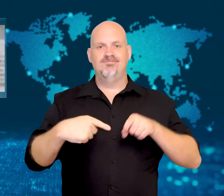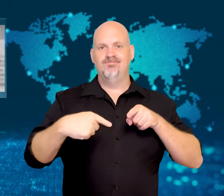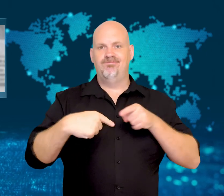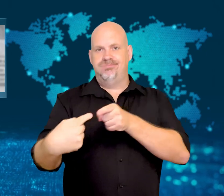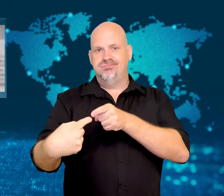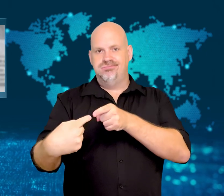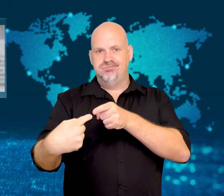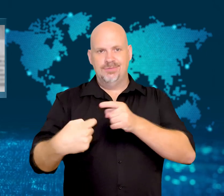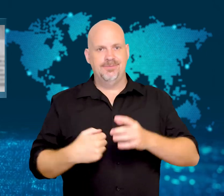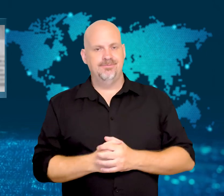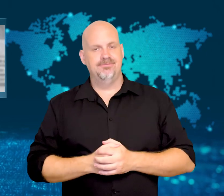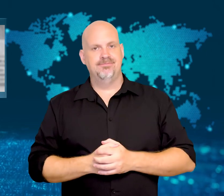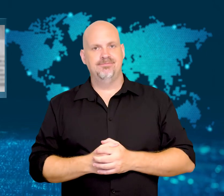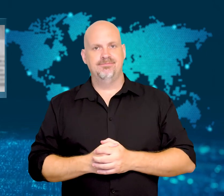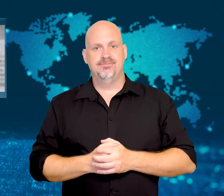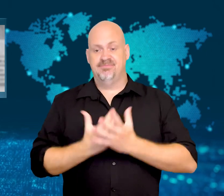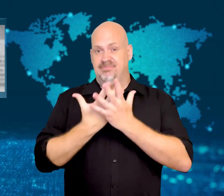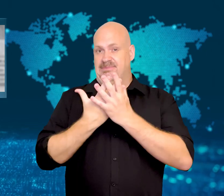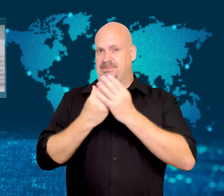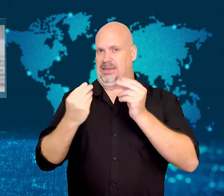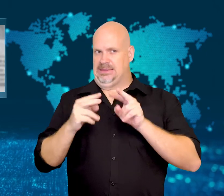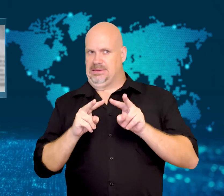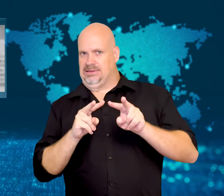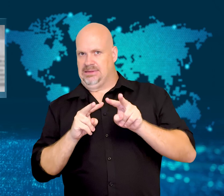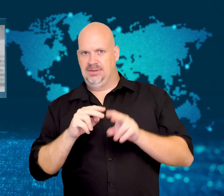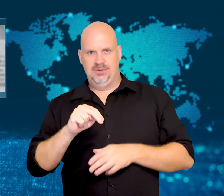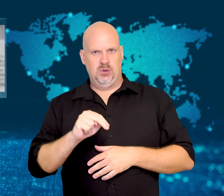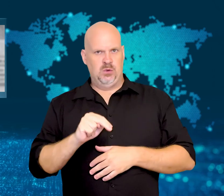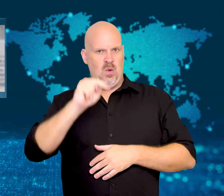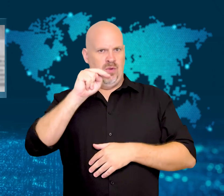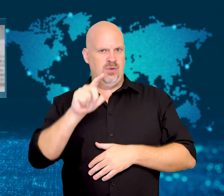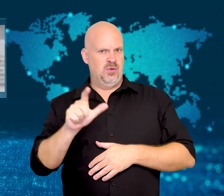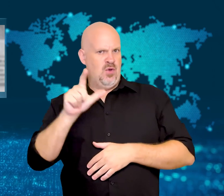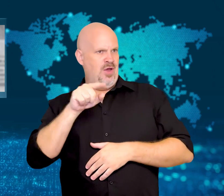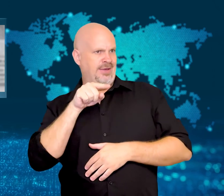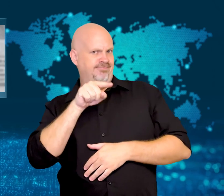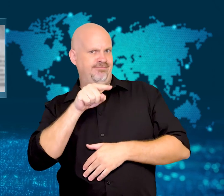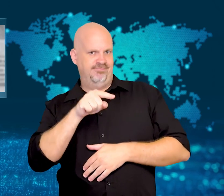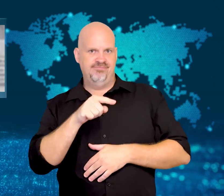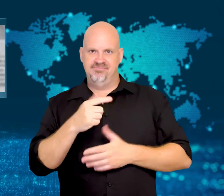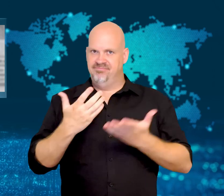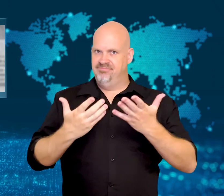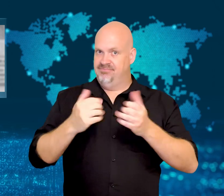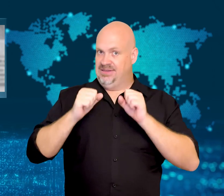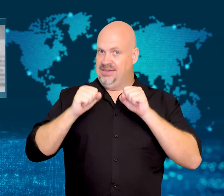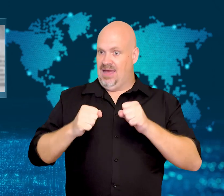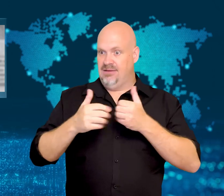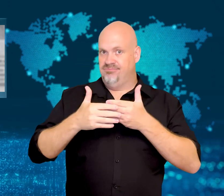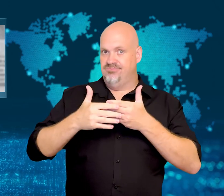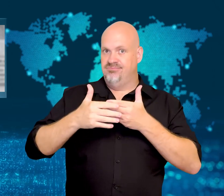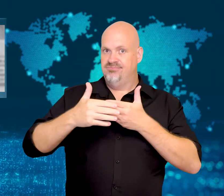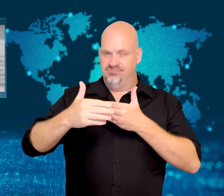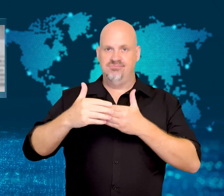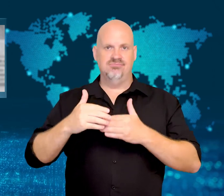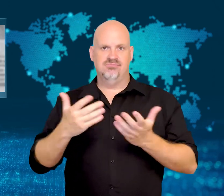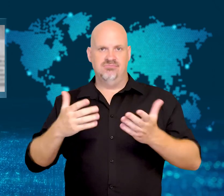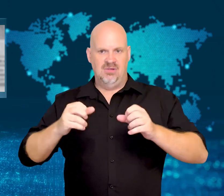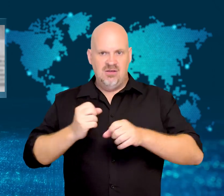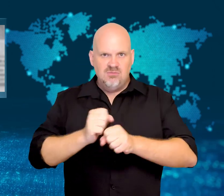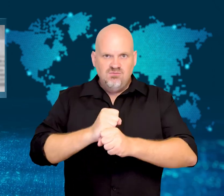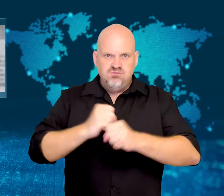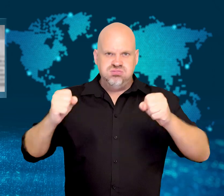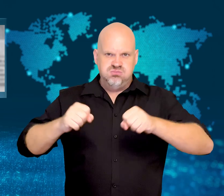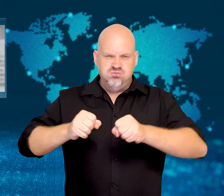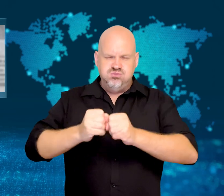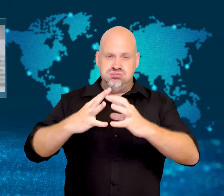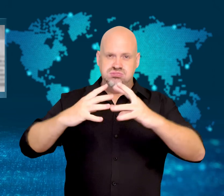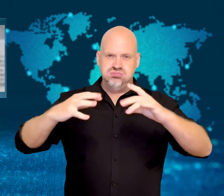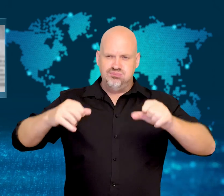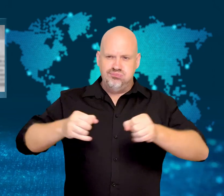Many are concerned that North Korea may also resume nuclear